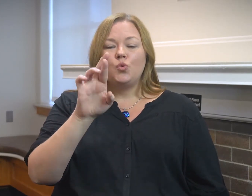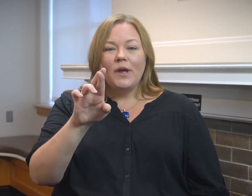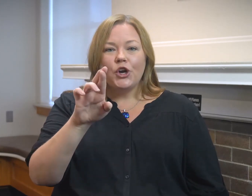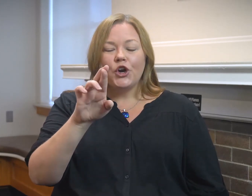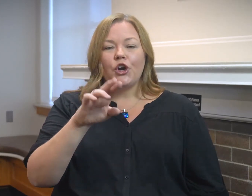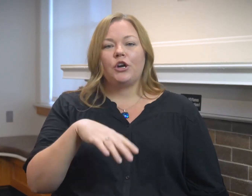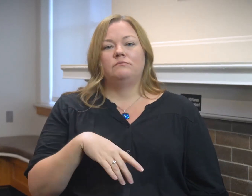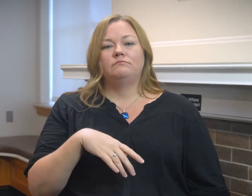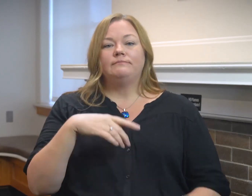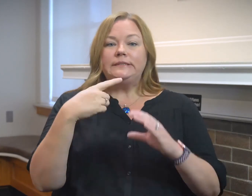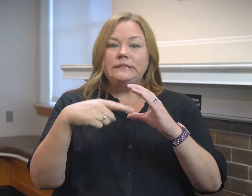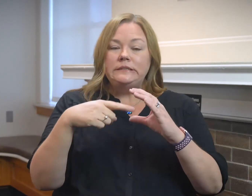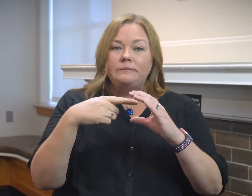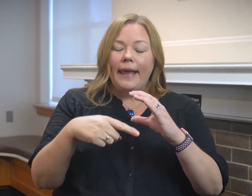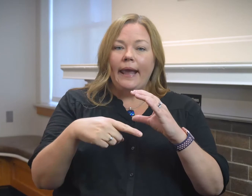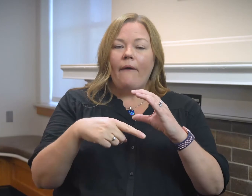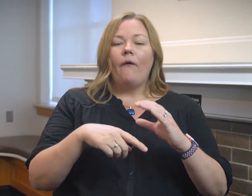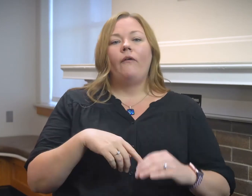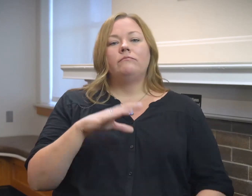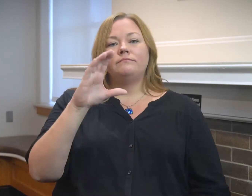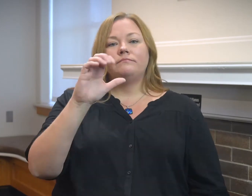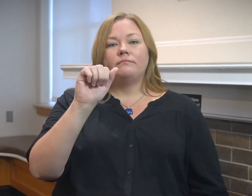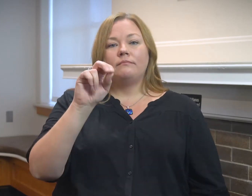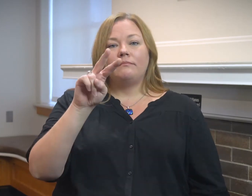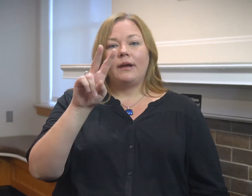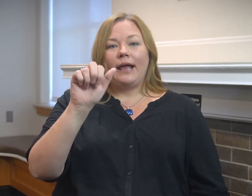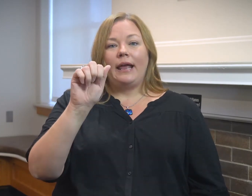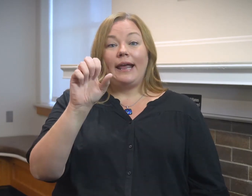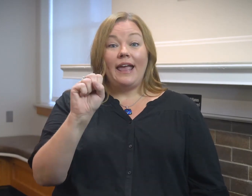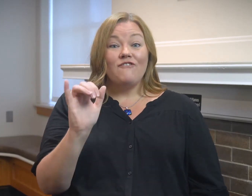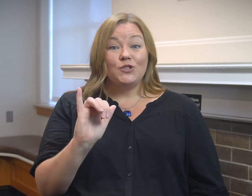Twitter, email and Canvas.